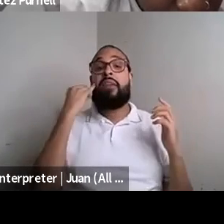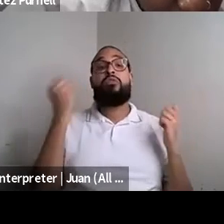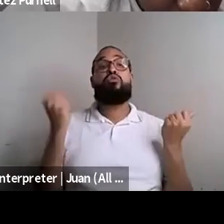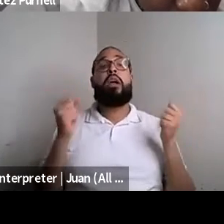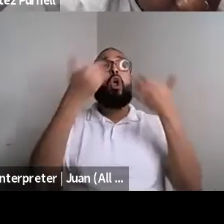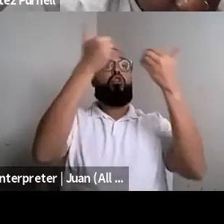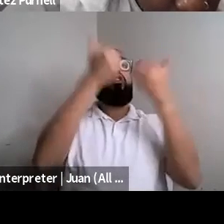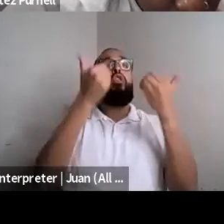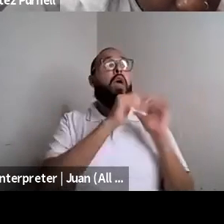Nahshon Anderson: It's just not going to happen. So